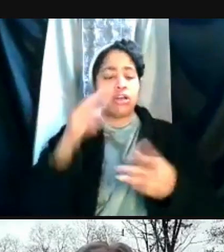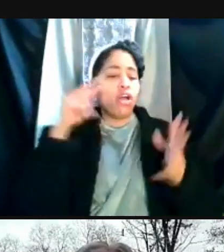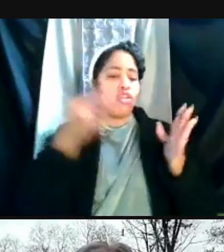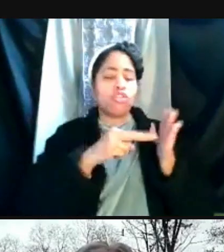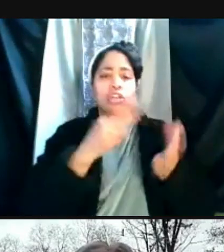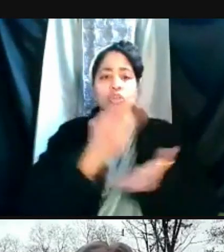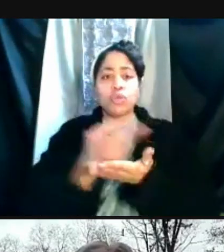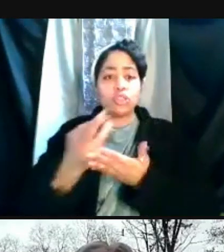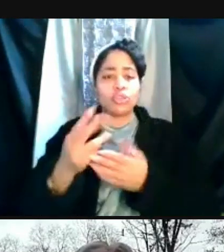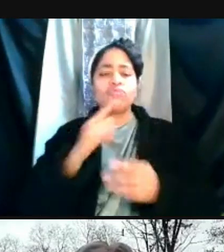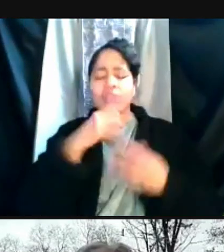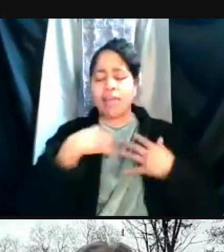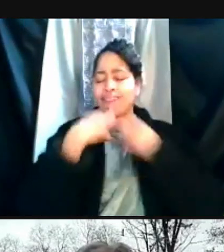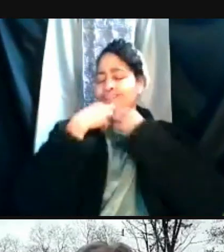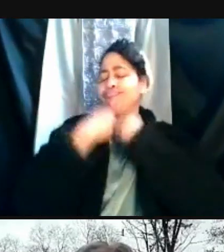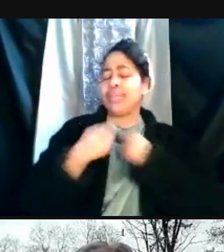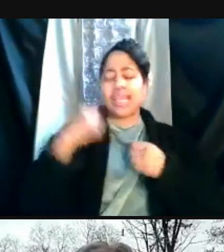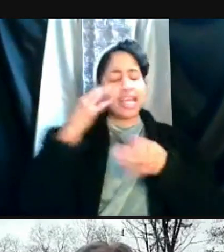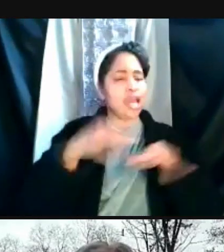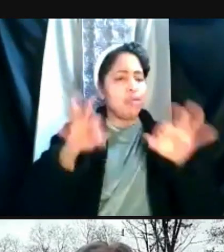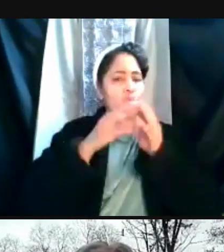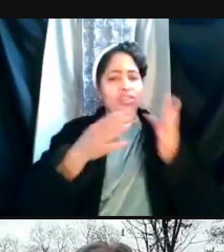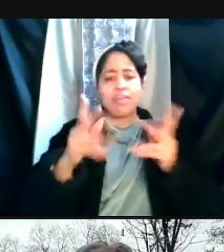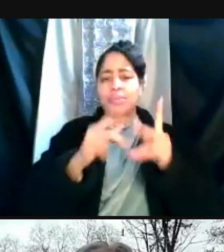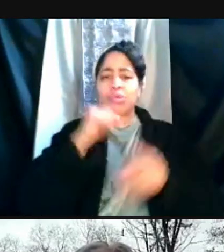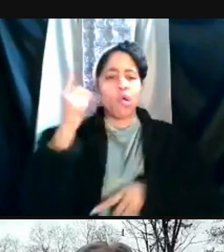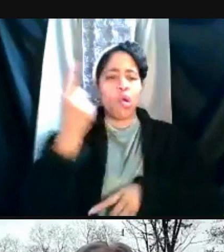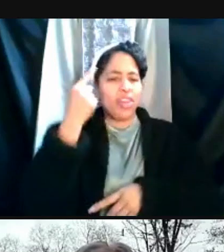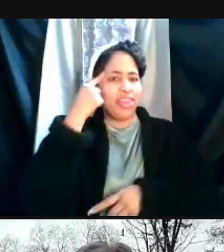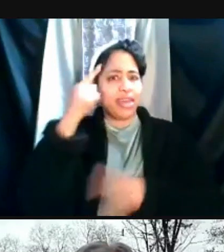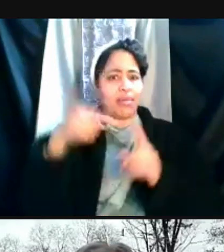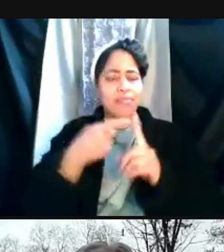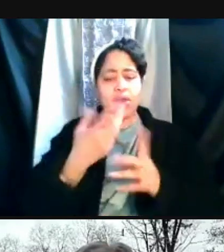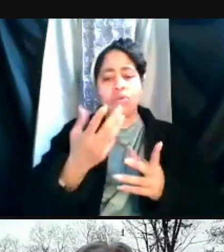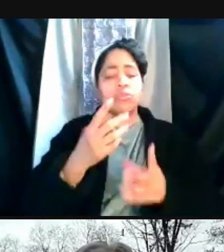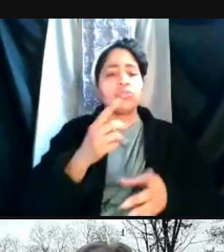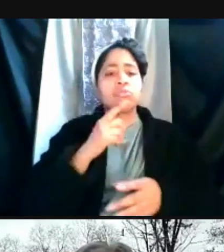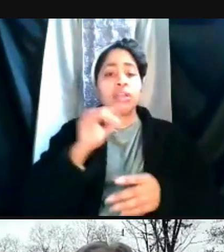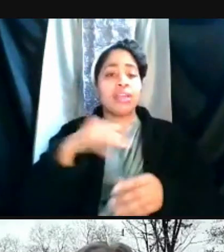and I think they're just important things that people don't always look at. This is the Tobacco Consult Service.